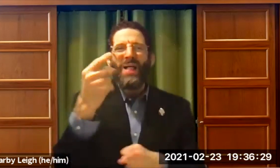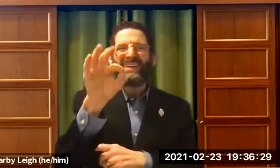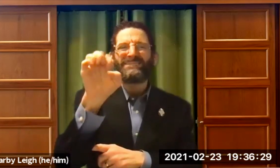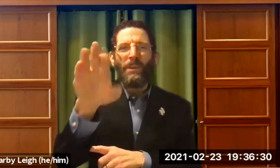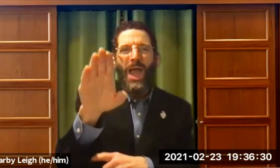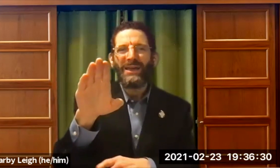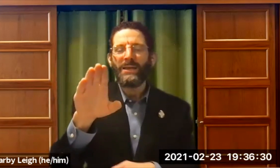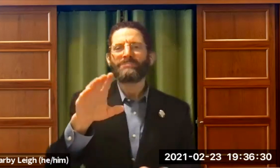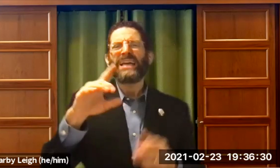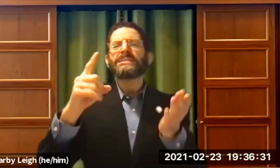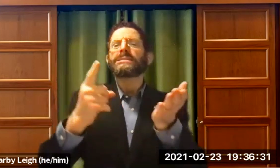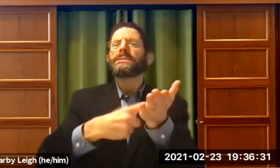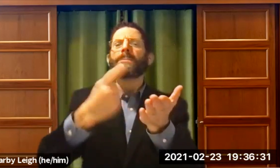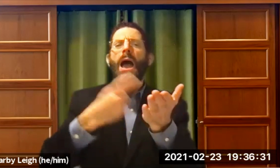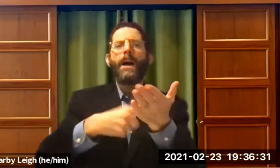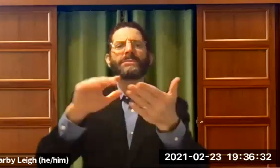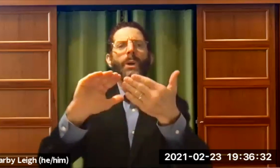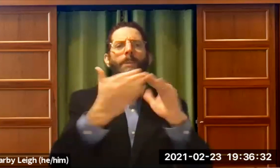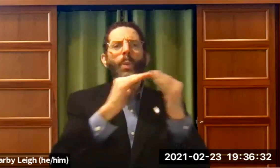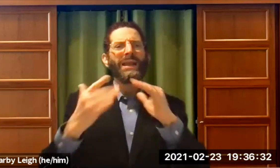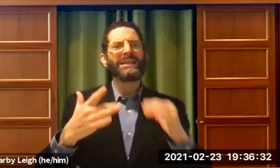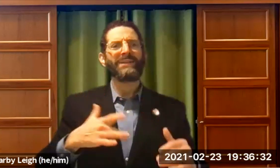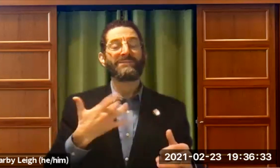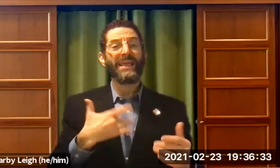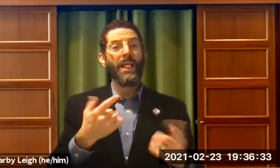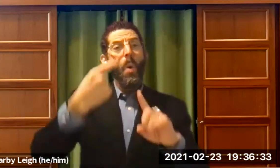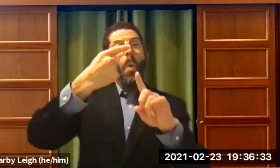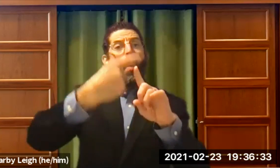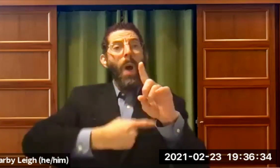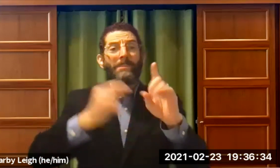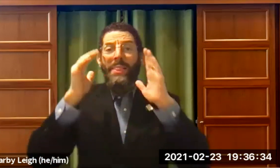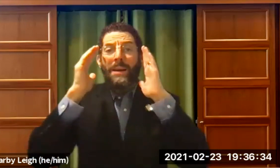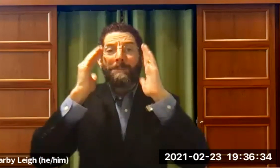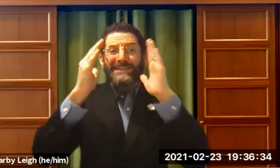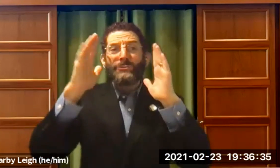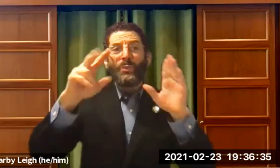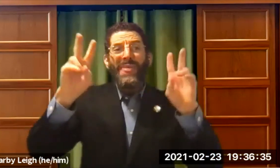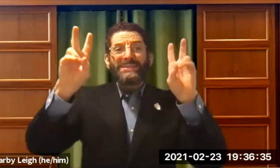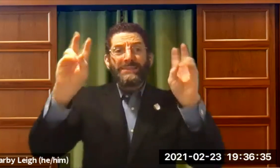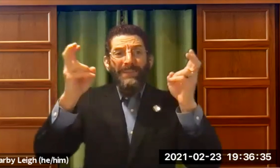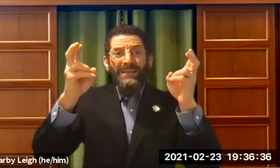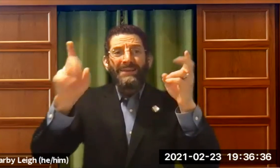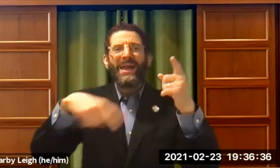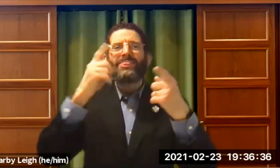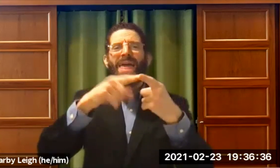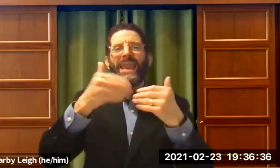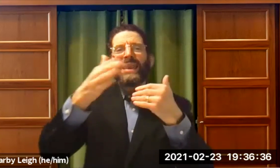A person with a disability 12 months a year not just in the February. Not just Jewish Disability Awareness and Inclusion